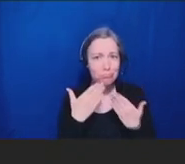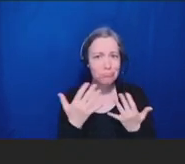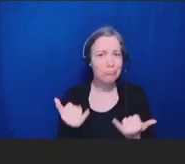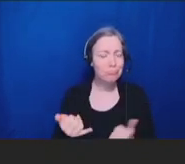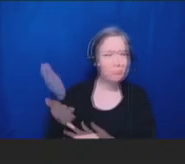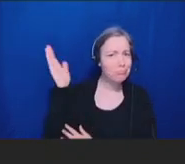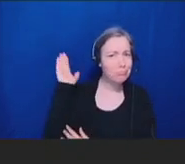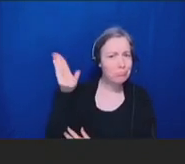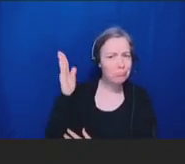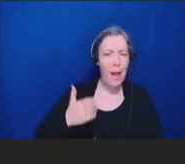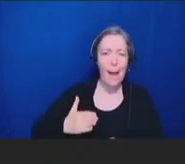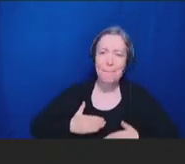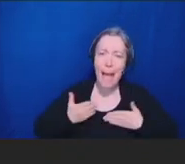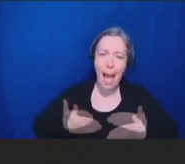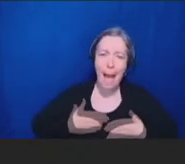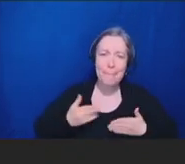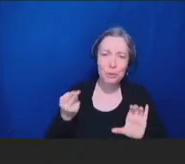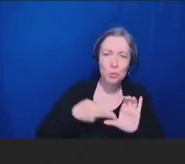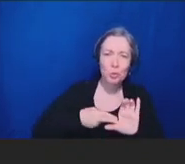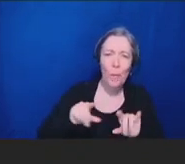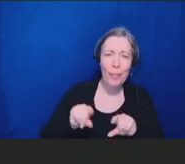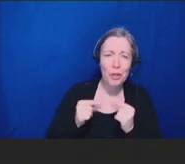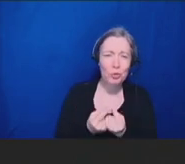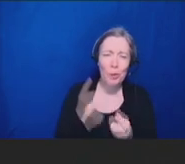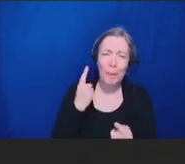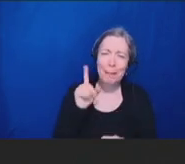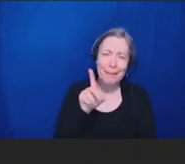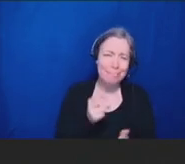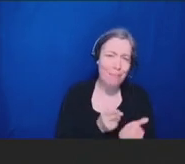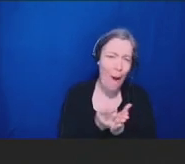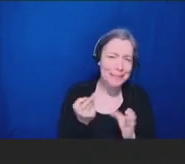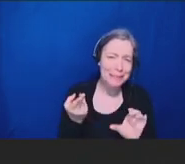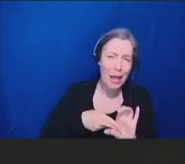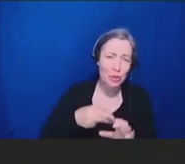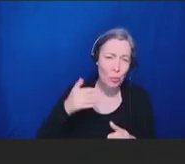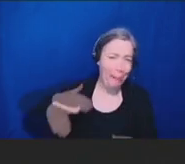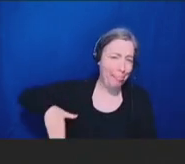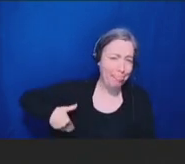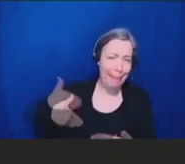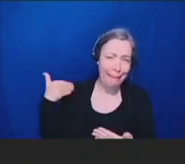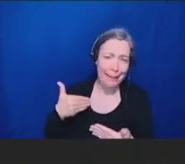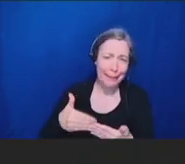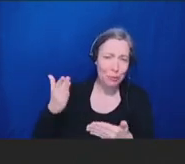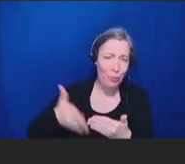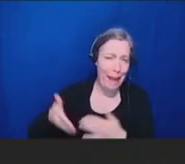to join the group, but I'm here kind of towards the end.